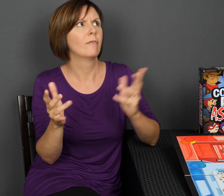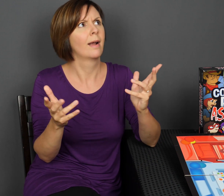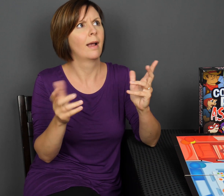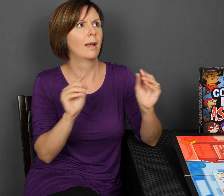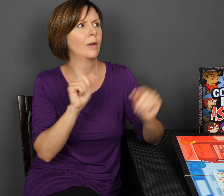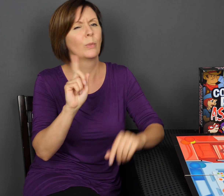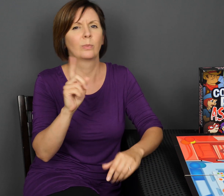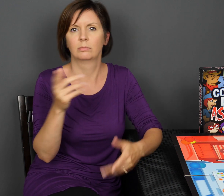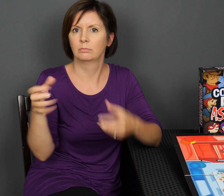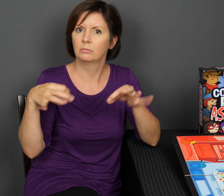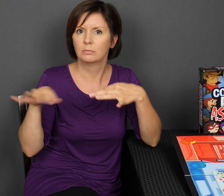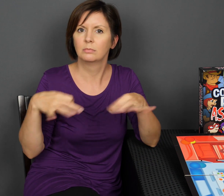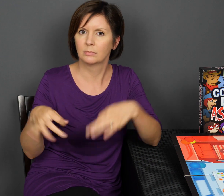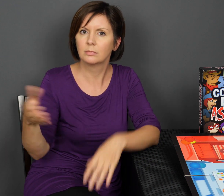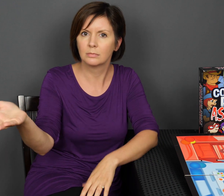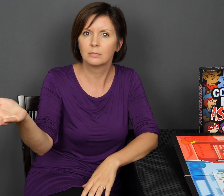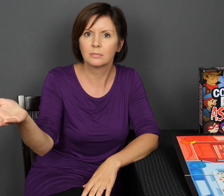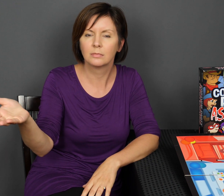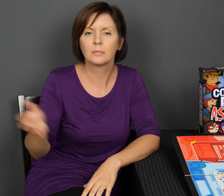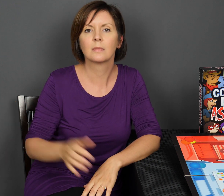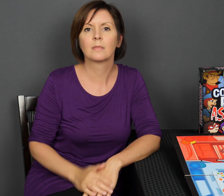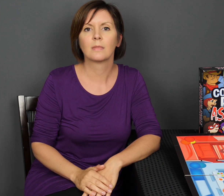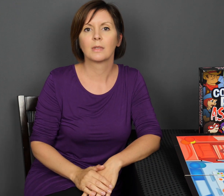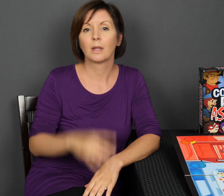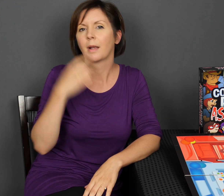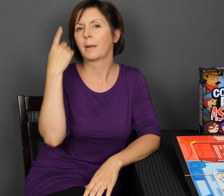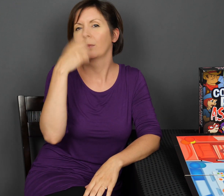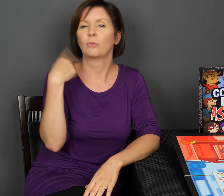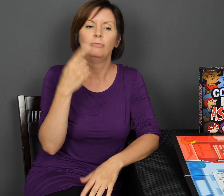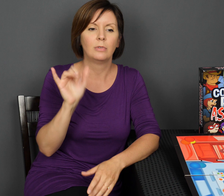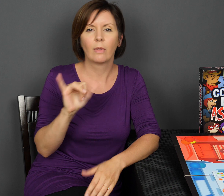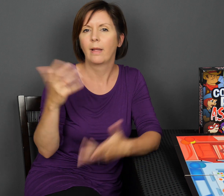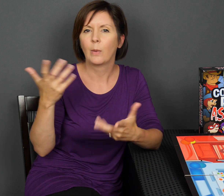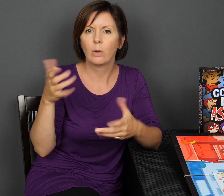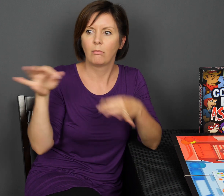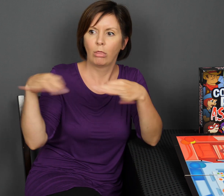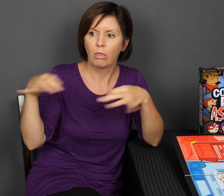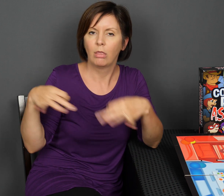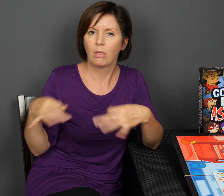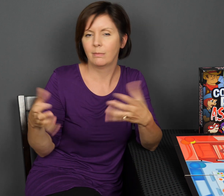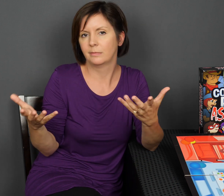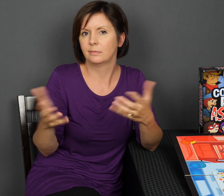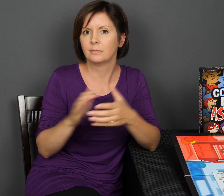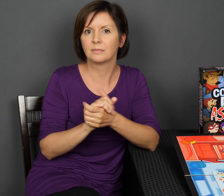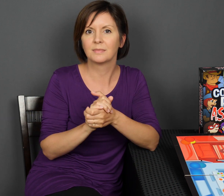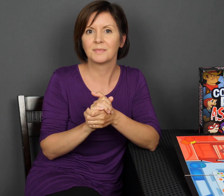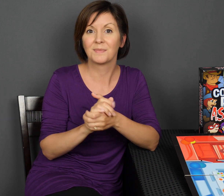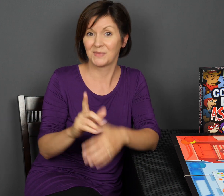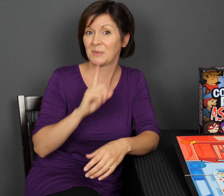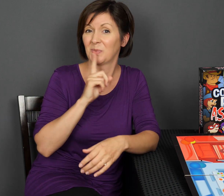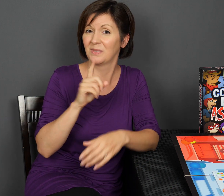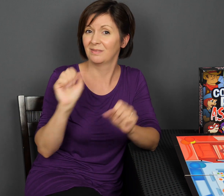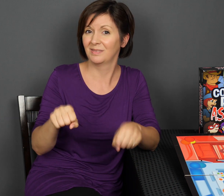And then maybe they’re like uhh, you know, I want them to move here, blah blah blah. The person looks like this, blah blah blah. So they’re telling you that information.